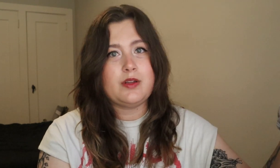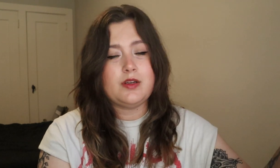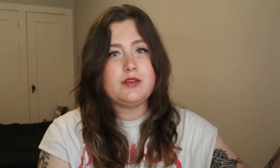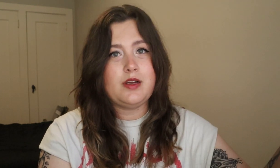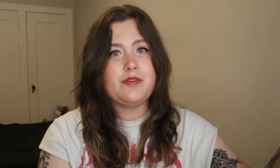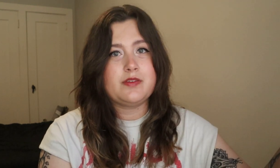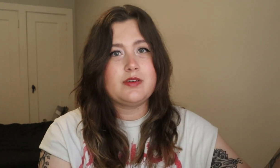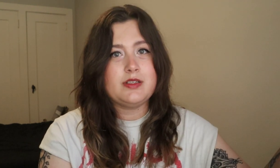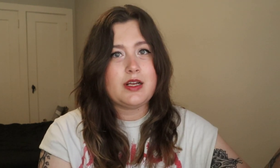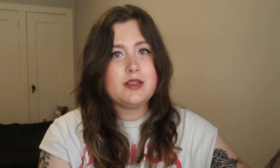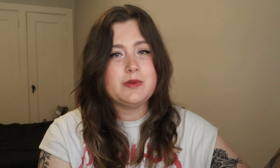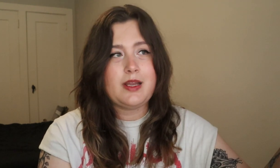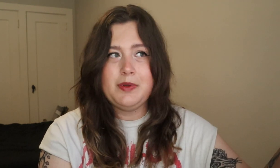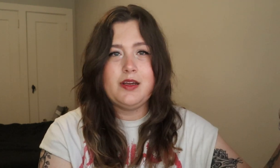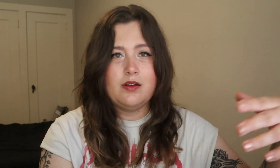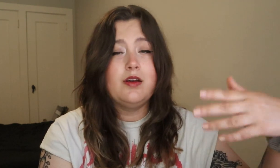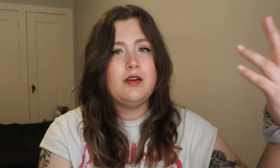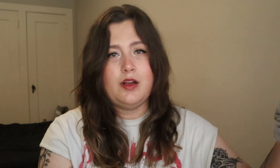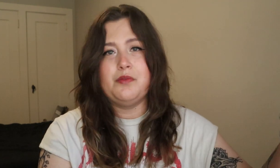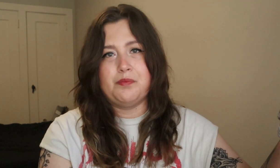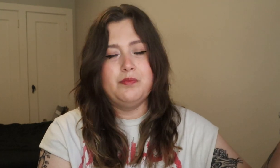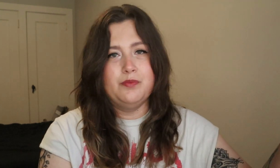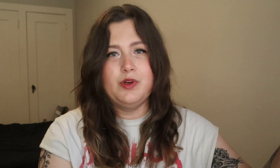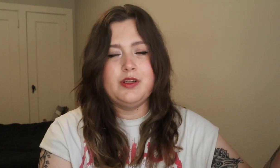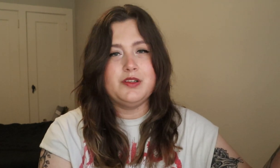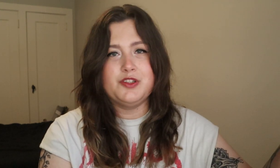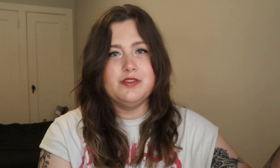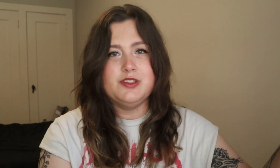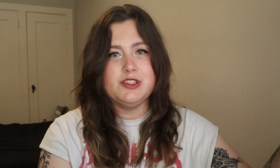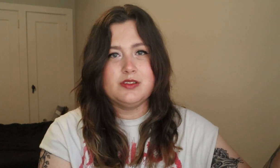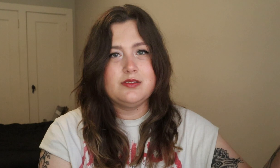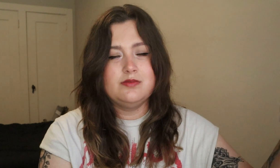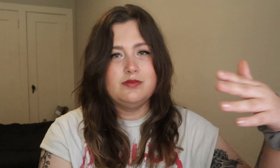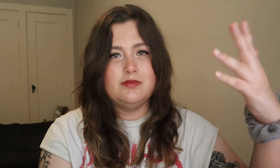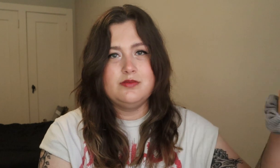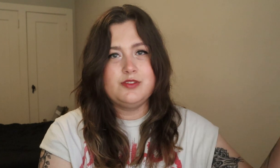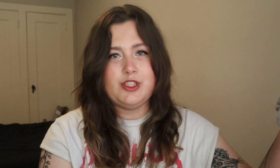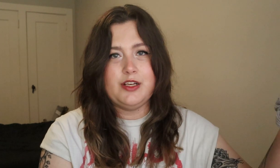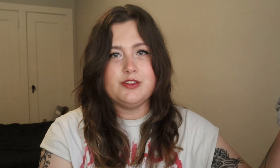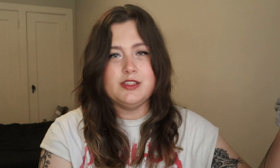that a deaf contestant was coming in, they really should have just changed it.